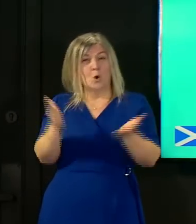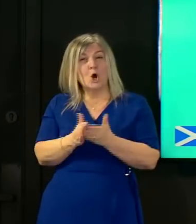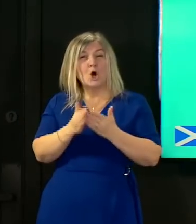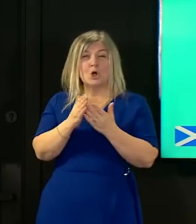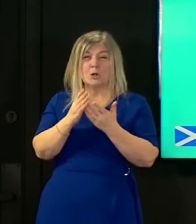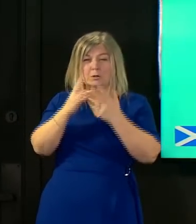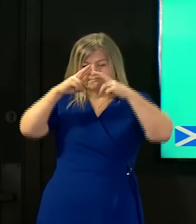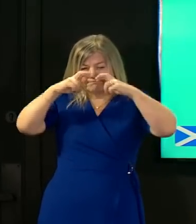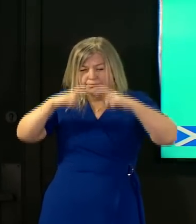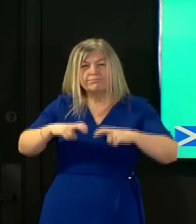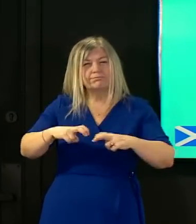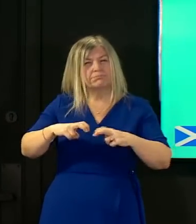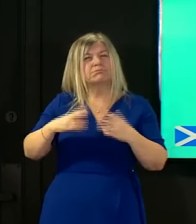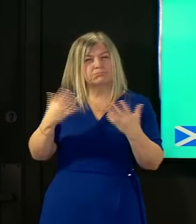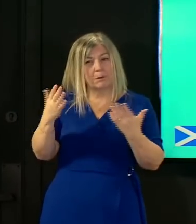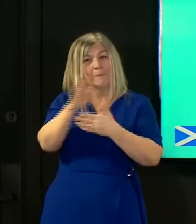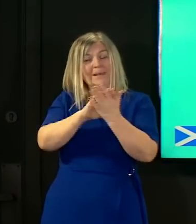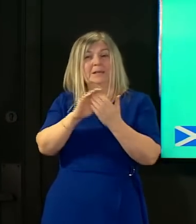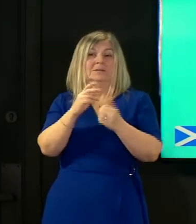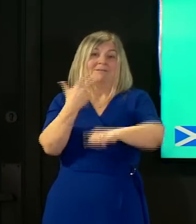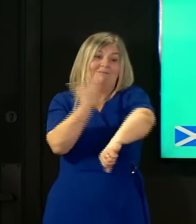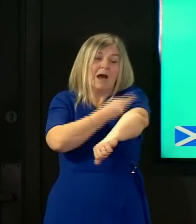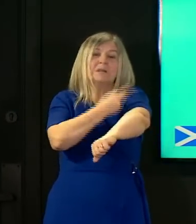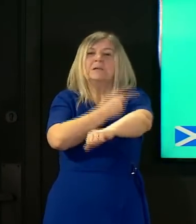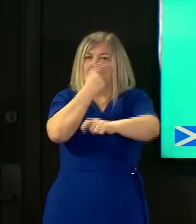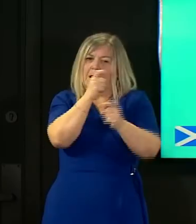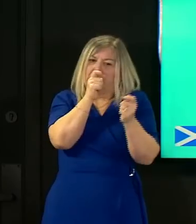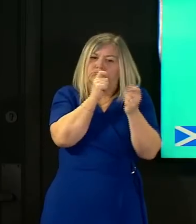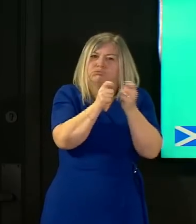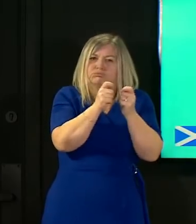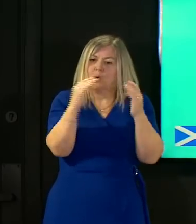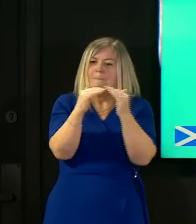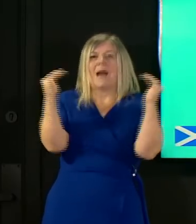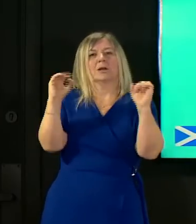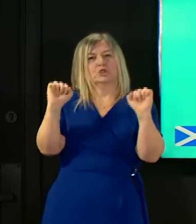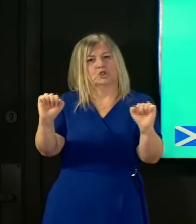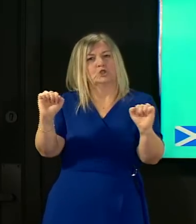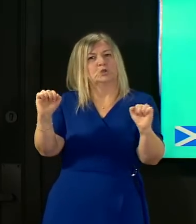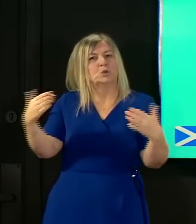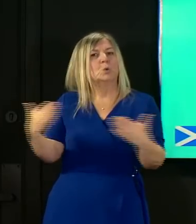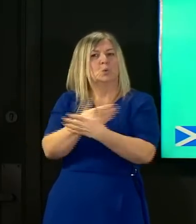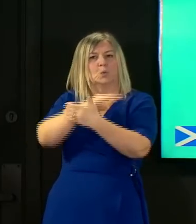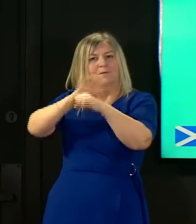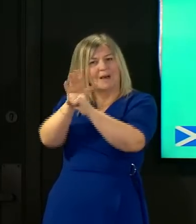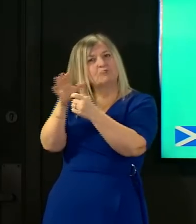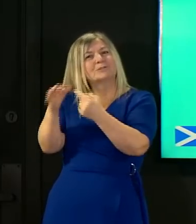and adapt our vaccine technologies as quickly as possible keeping pace with this virus is something